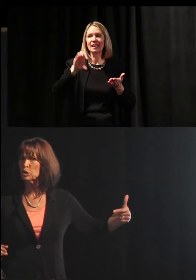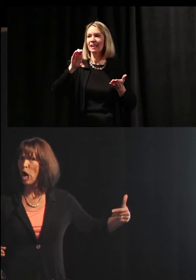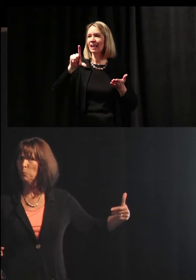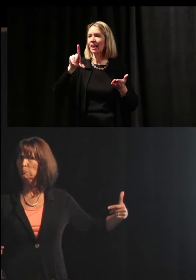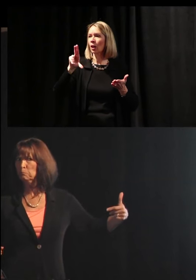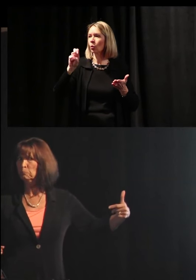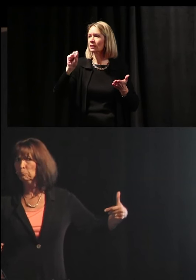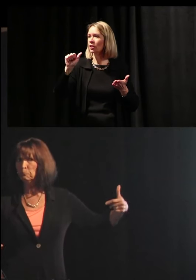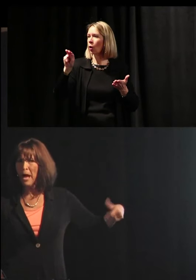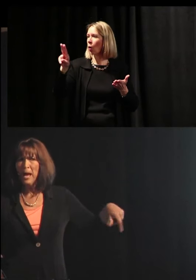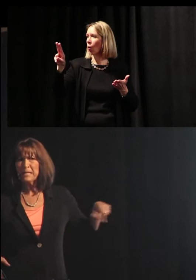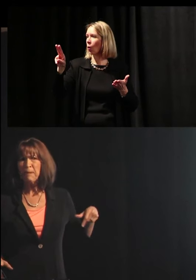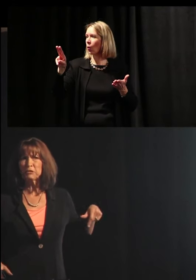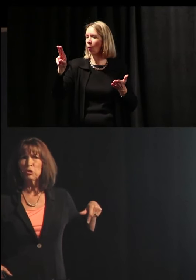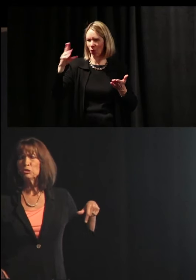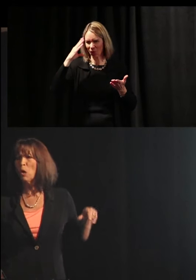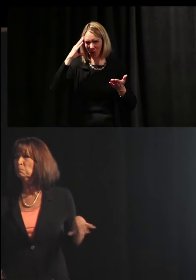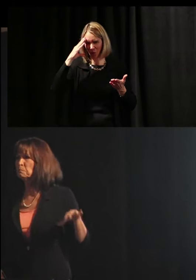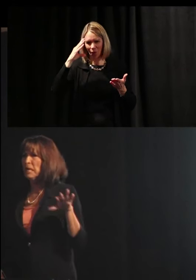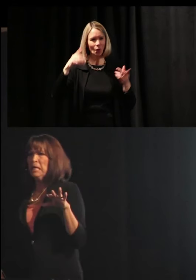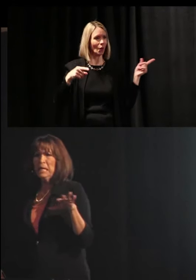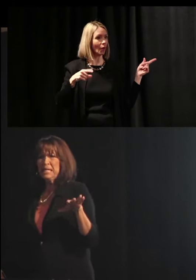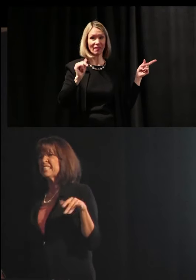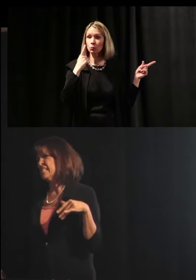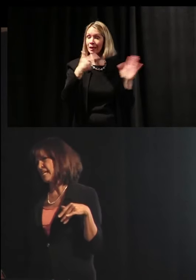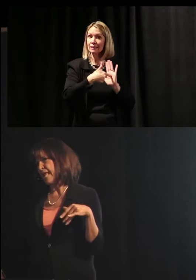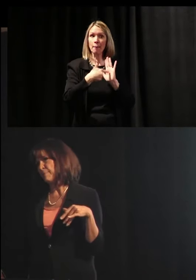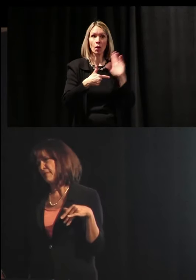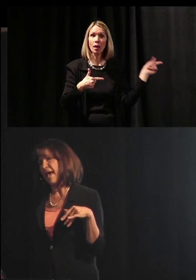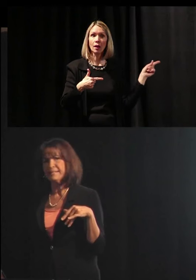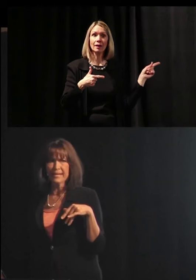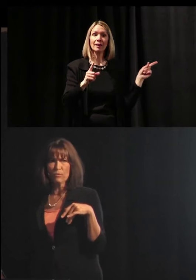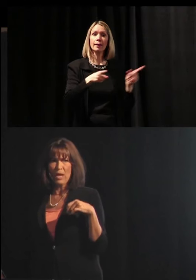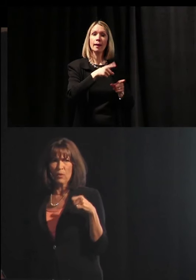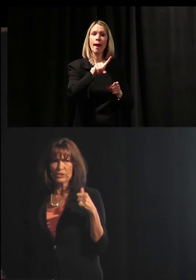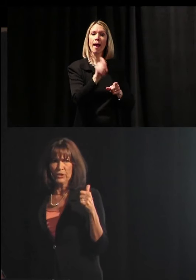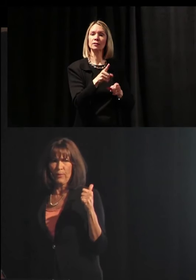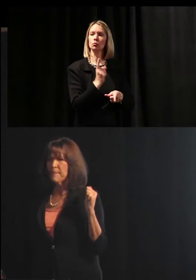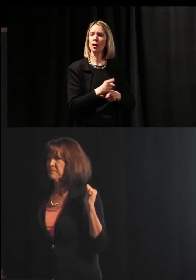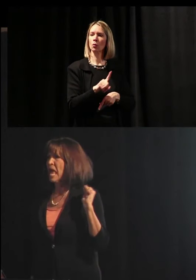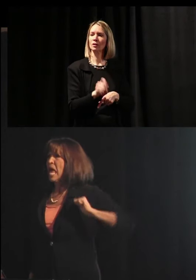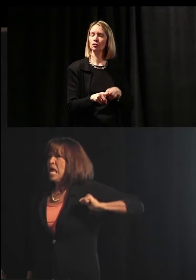Okay. Inspector Clouseau. Inspector Clouseau, this is an example of asking the right question, okay.